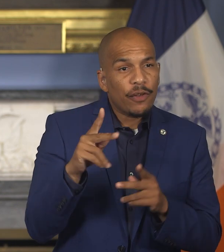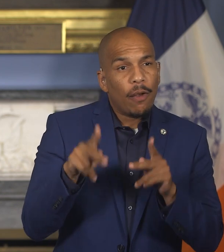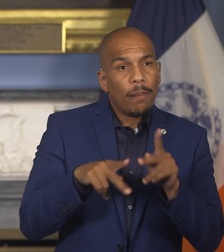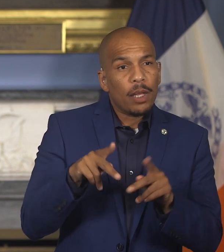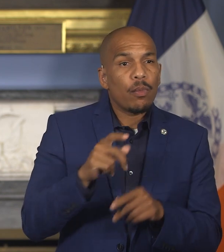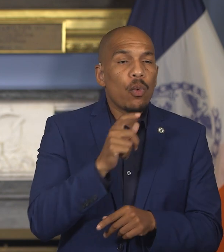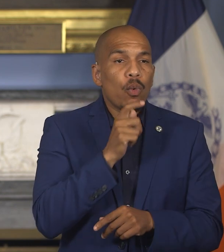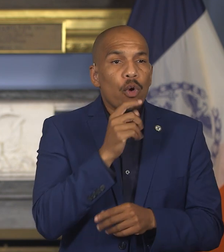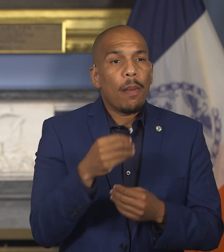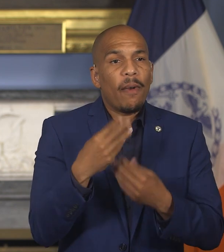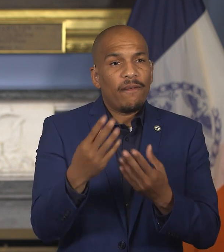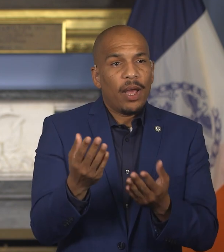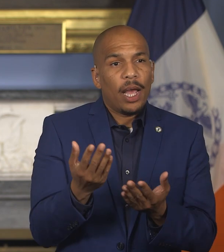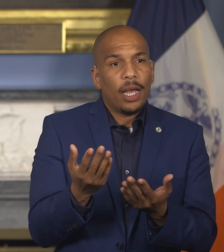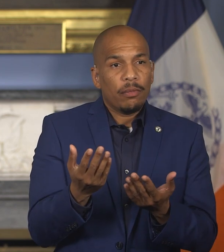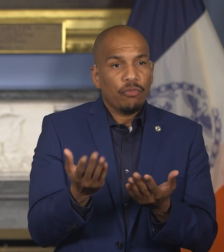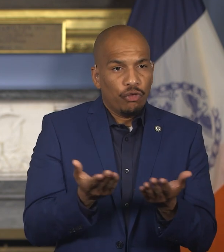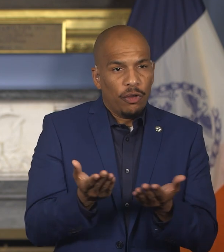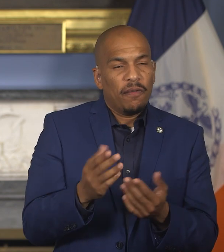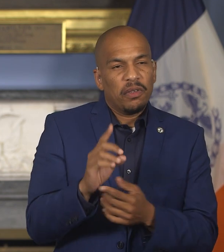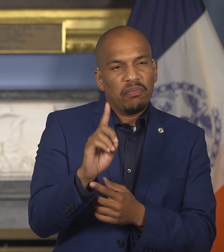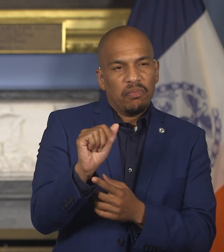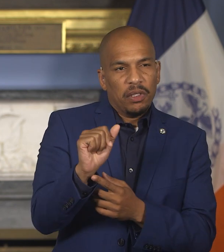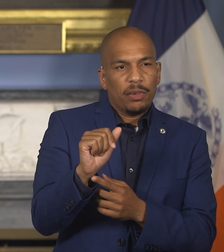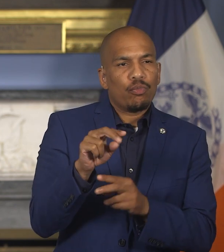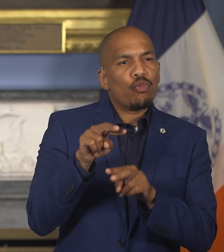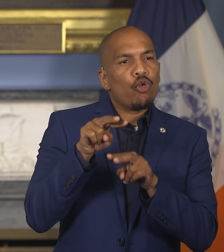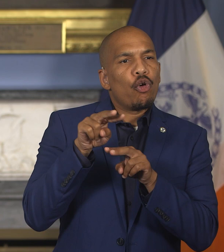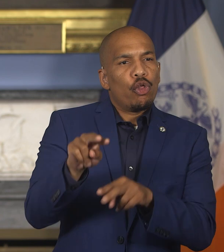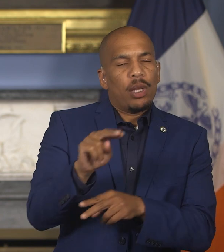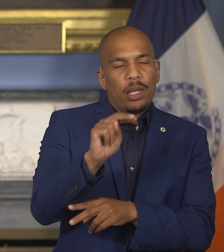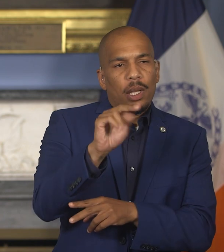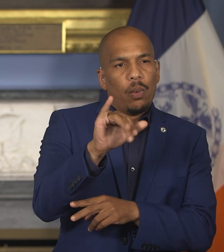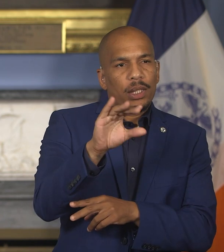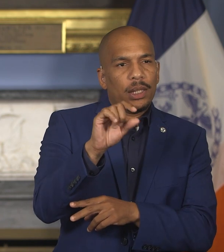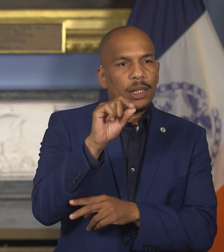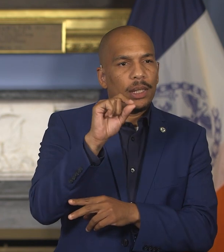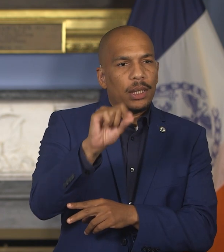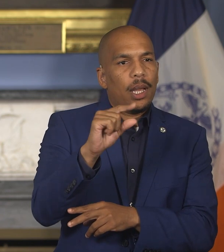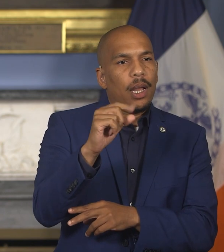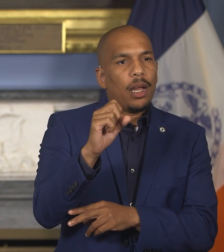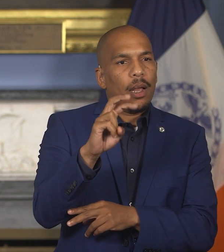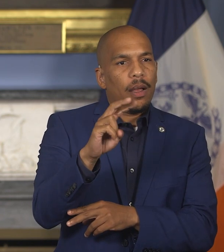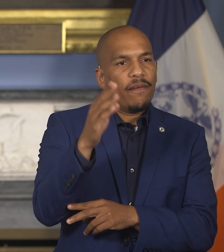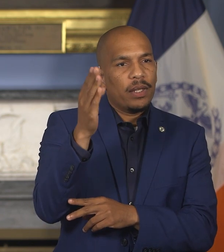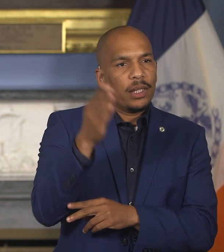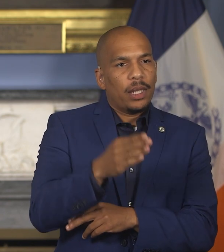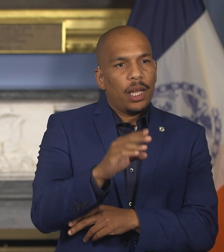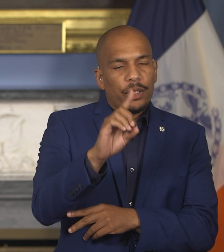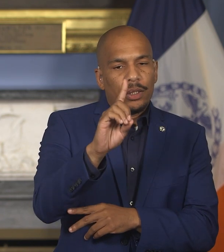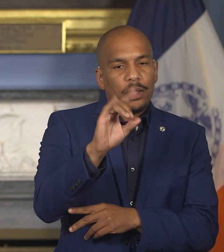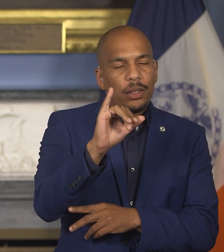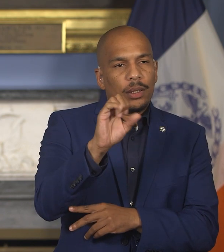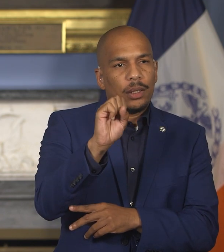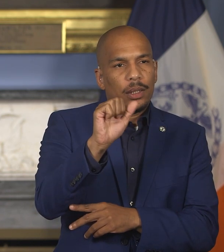go to nyc.gov/disabilities. Together we can build a city